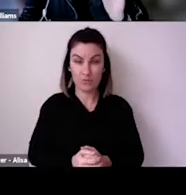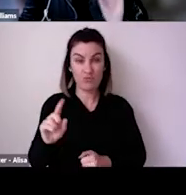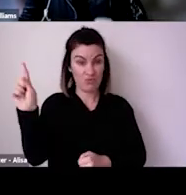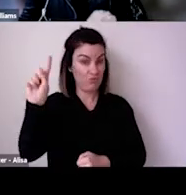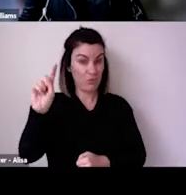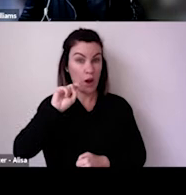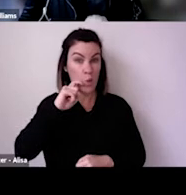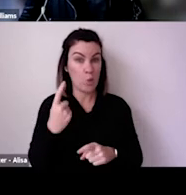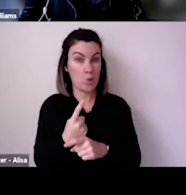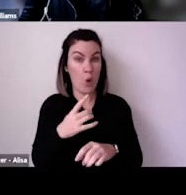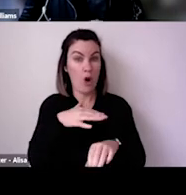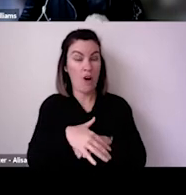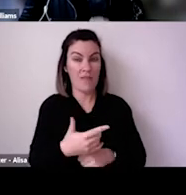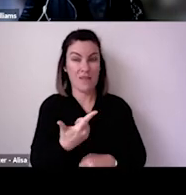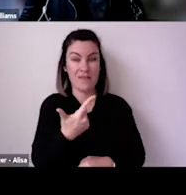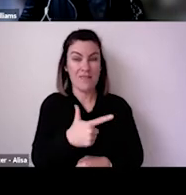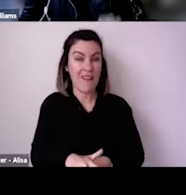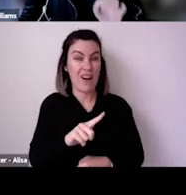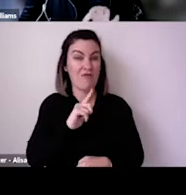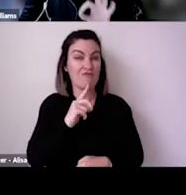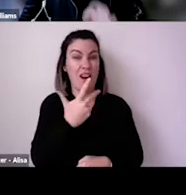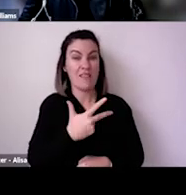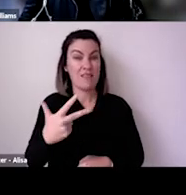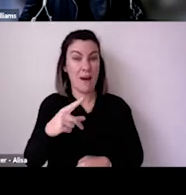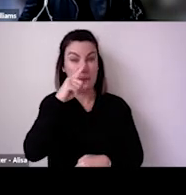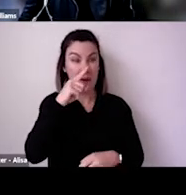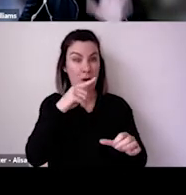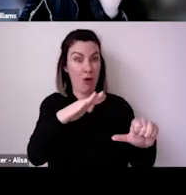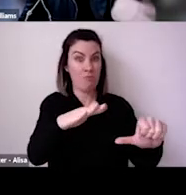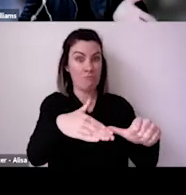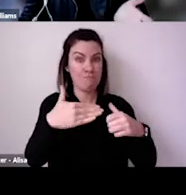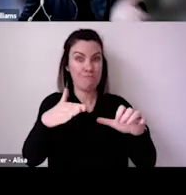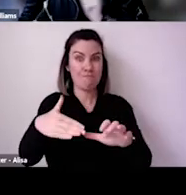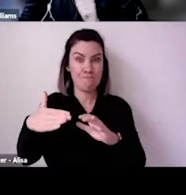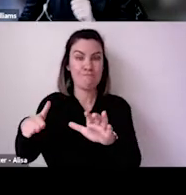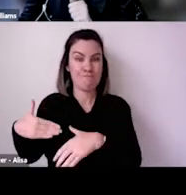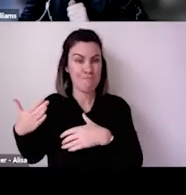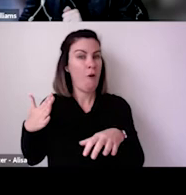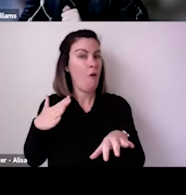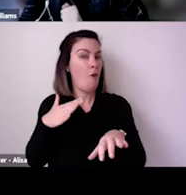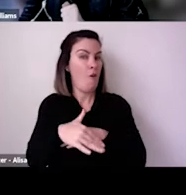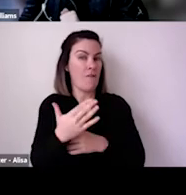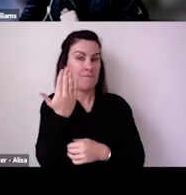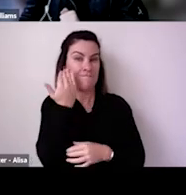latest Australian results which were from March, so a few months ago now, and we're coming up to data collection again in a few weeks' time, so we'll have updated data shortly.